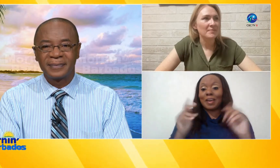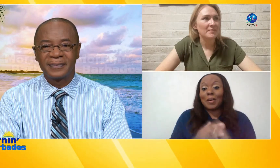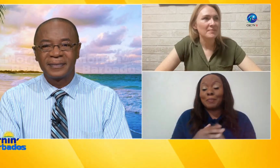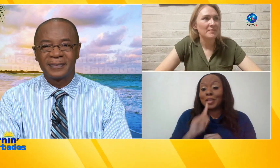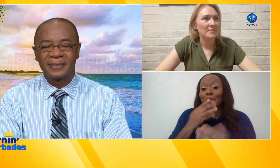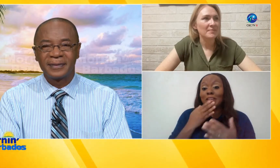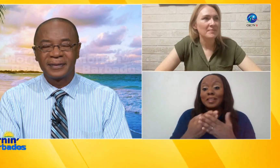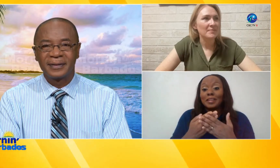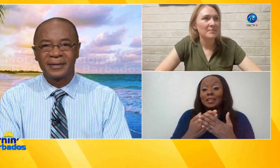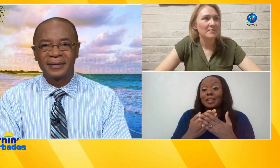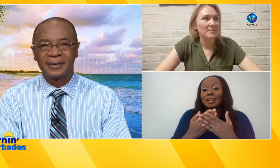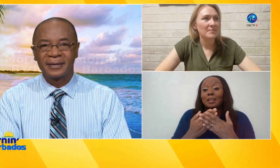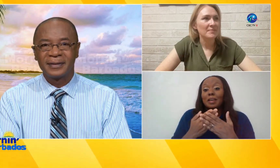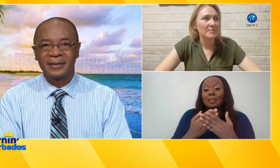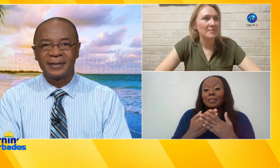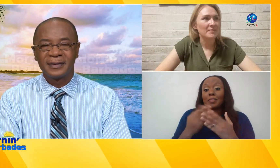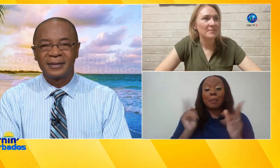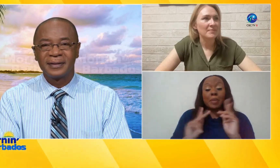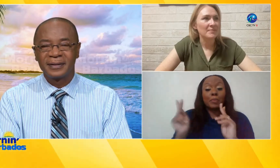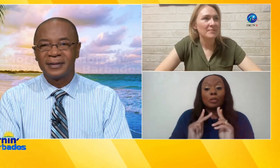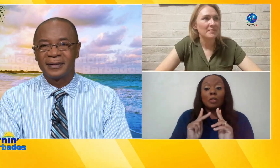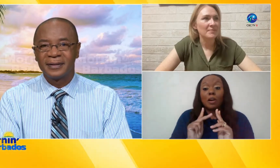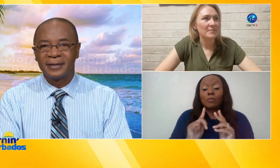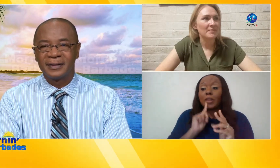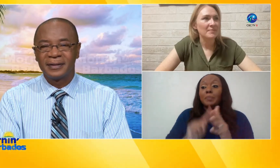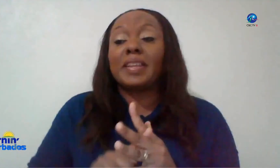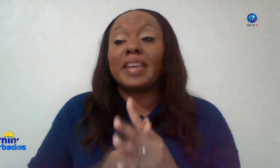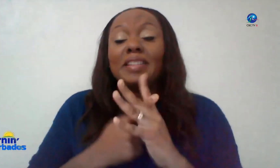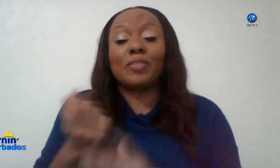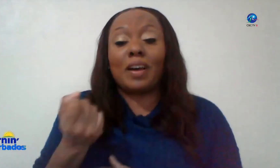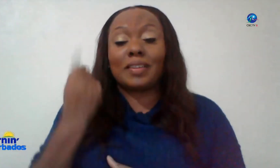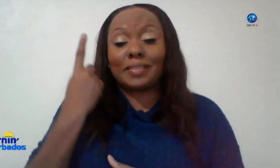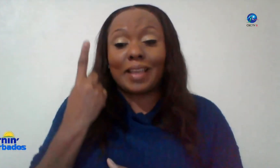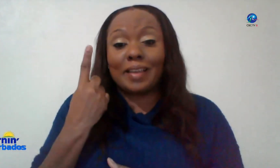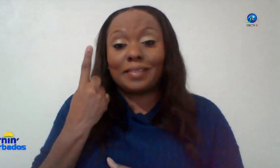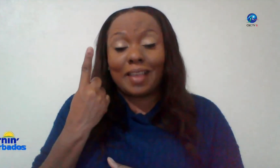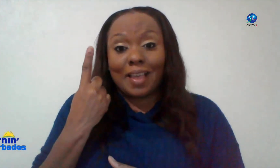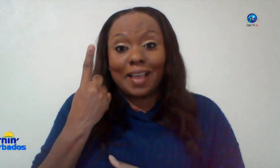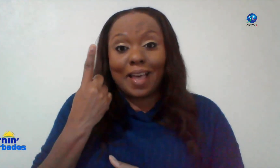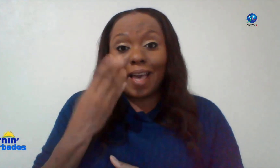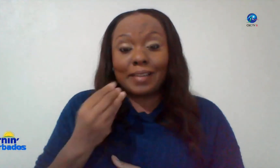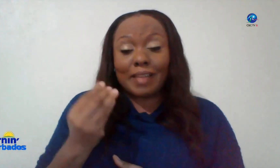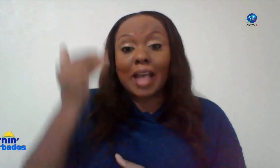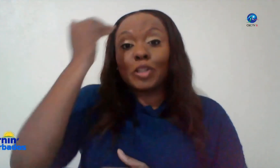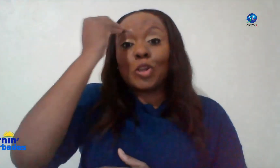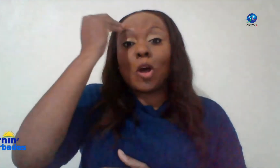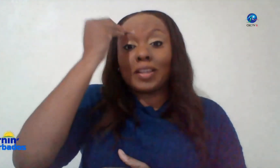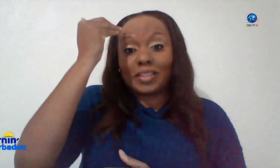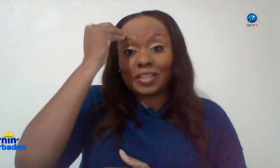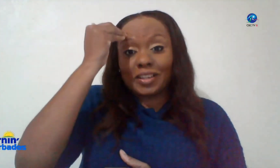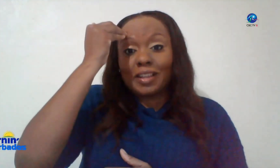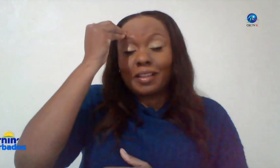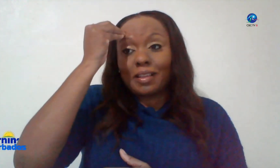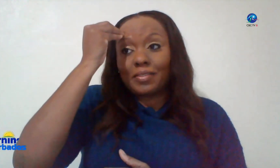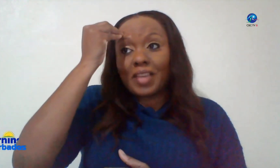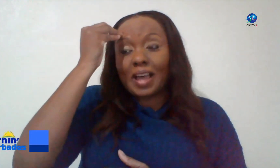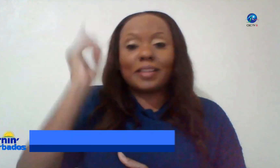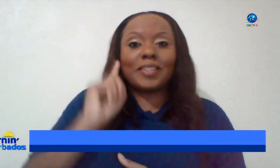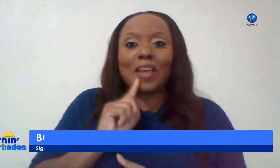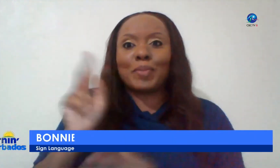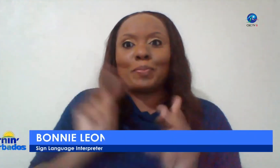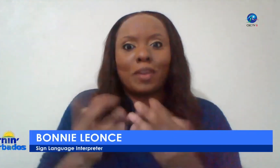okay um it's really good that people are really beginning to understand and acknowledge that that